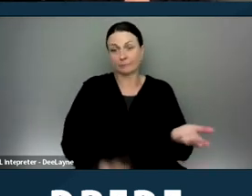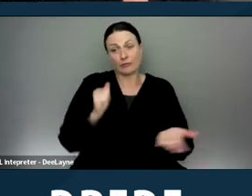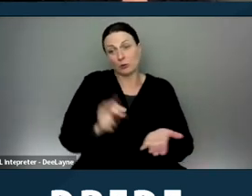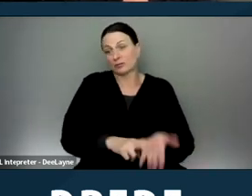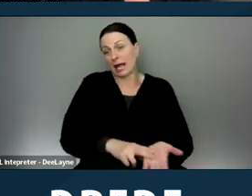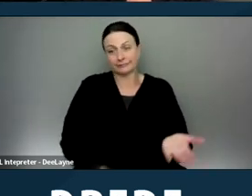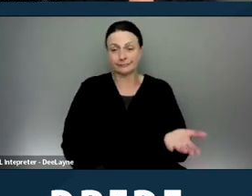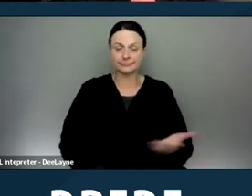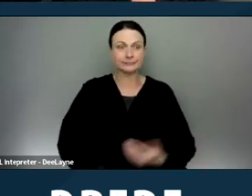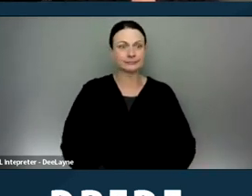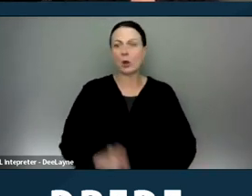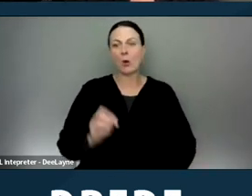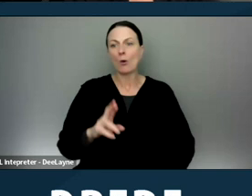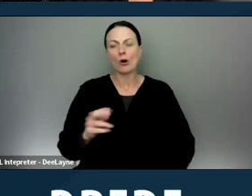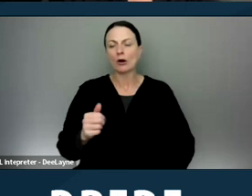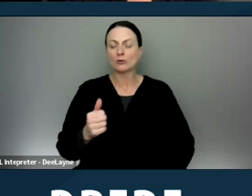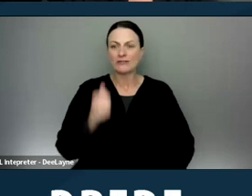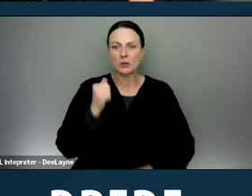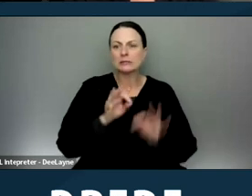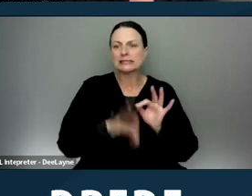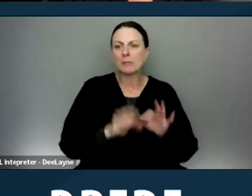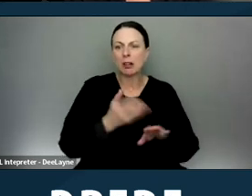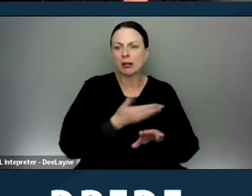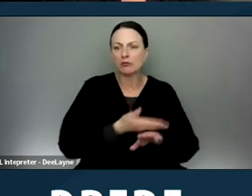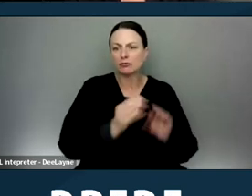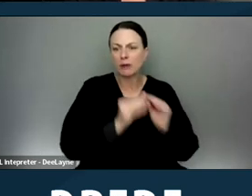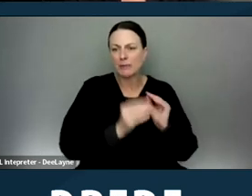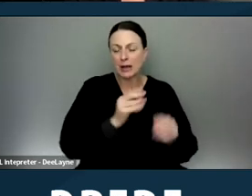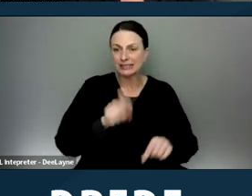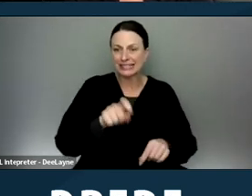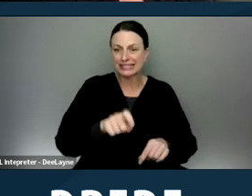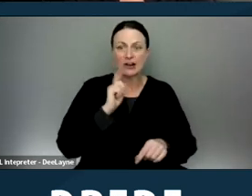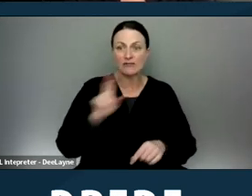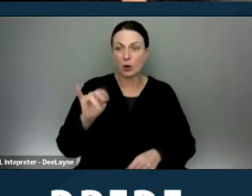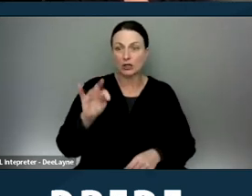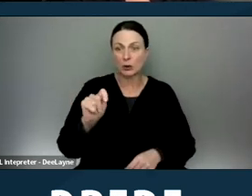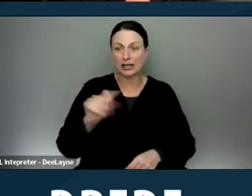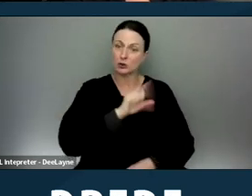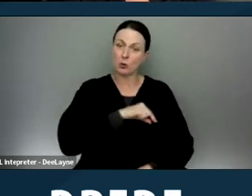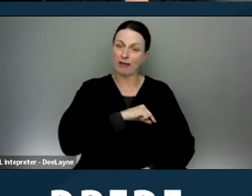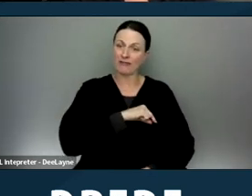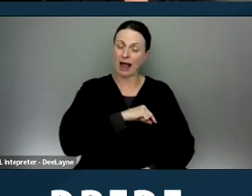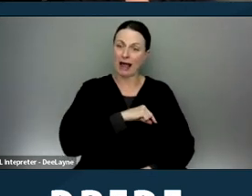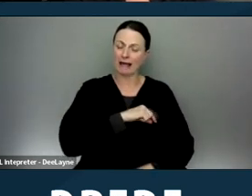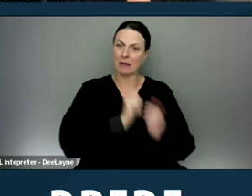They may refuse to make simple repairs that are necessary for the unit to qualify and pass inspection.